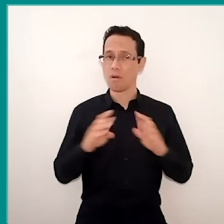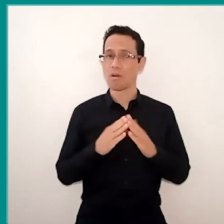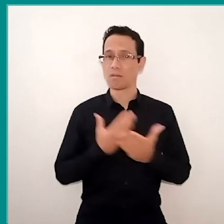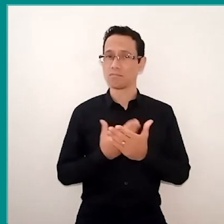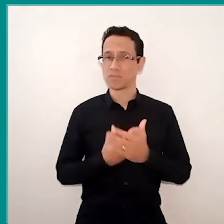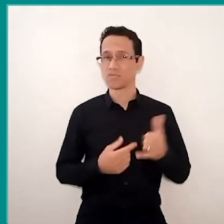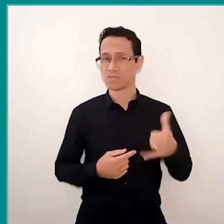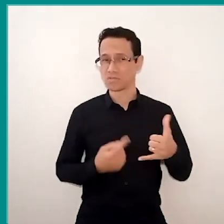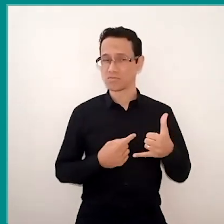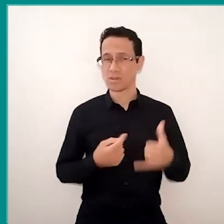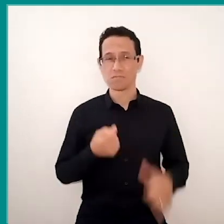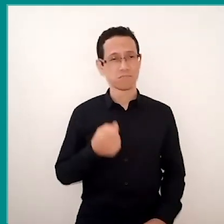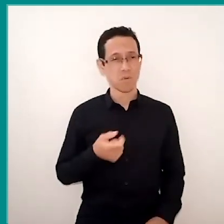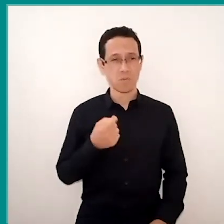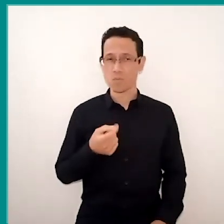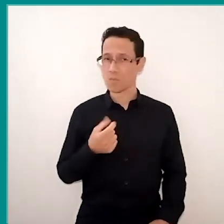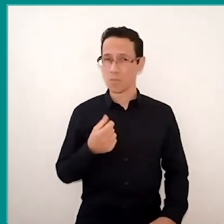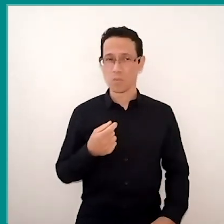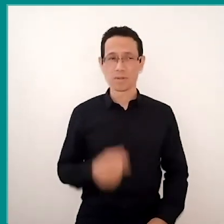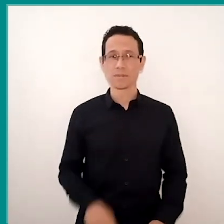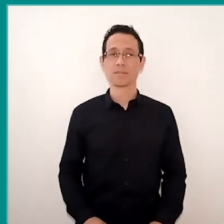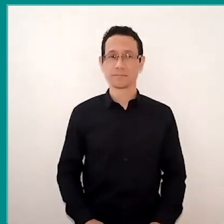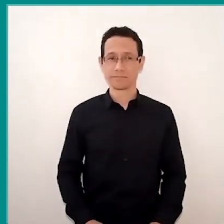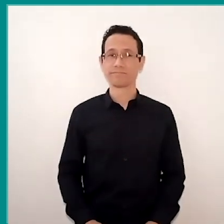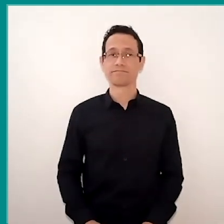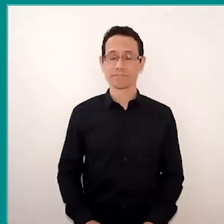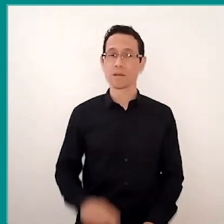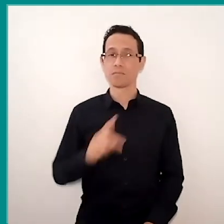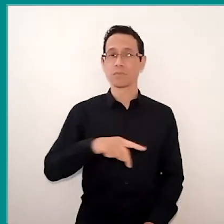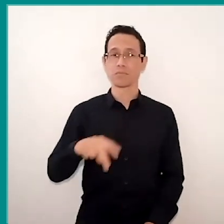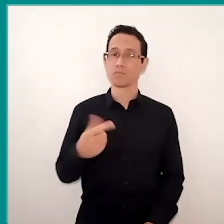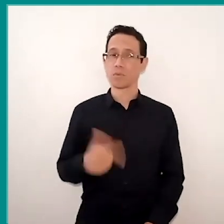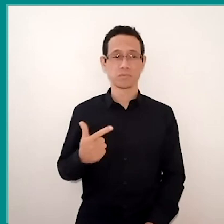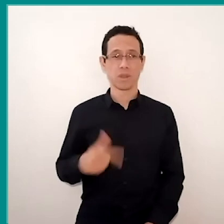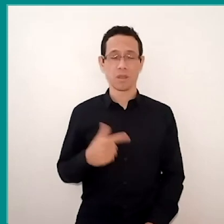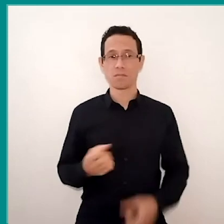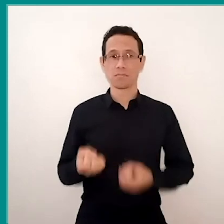just like that from school to work with it, teachers who don't have specific training.